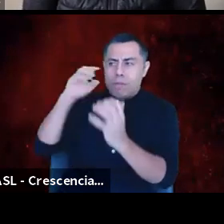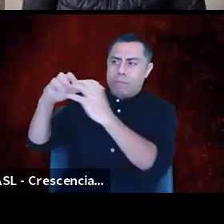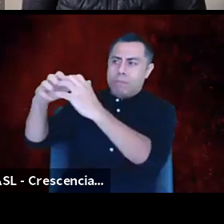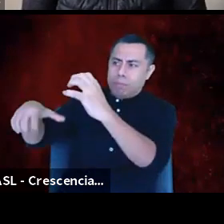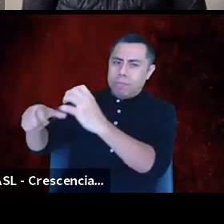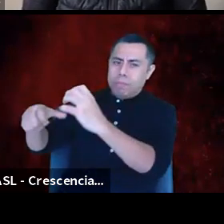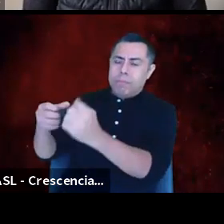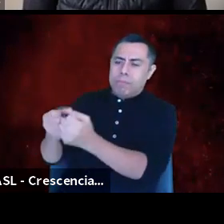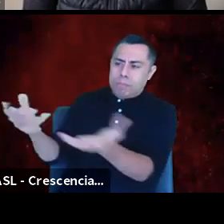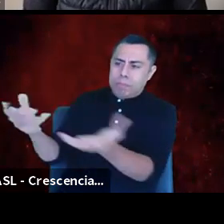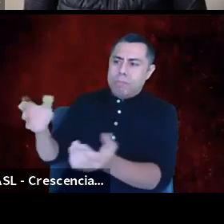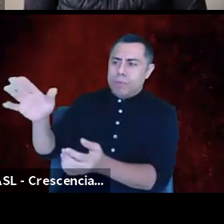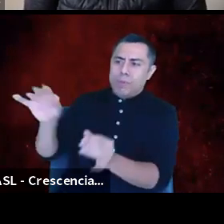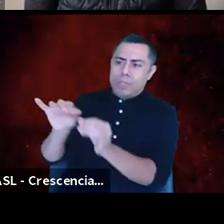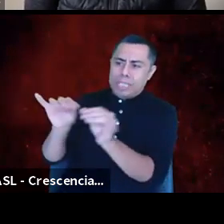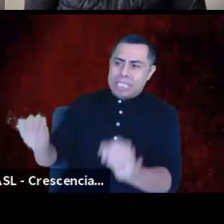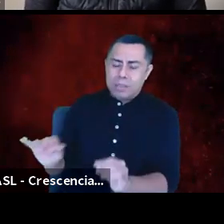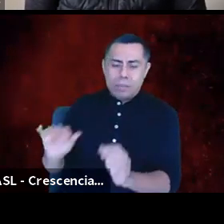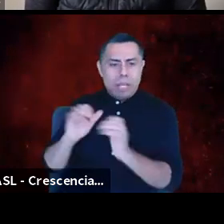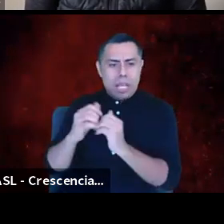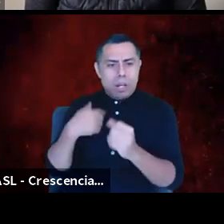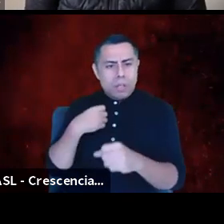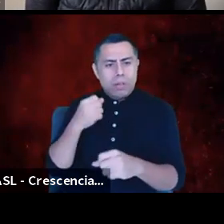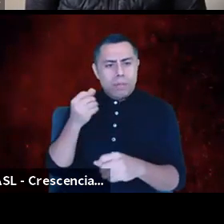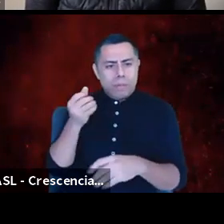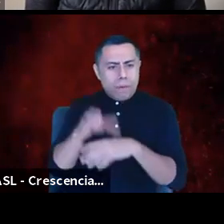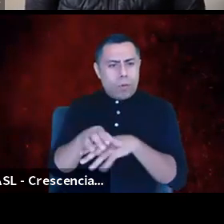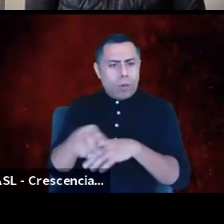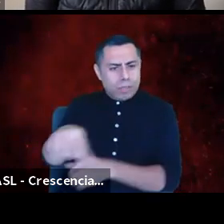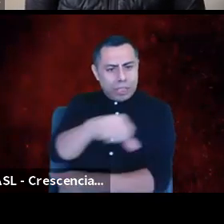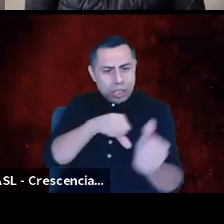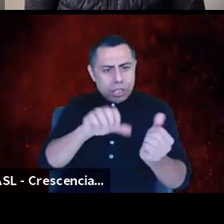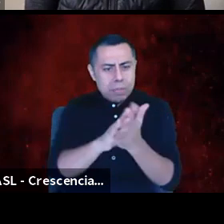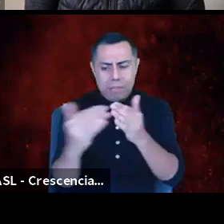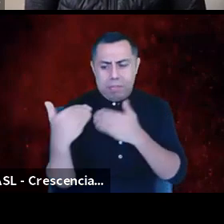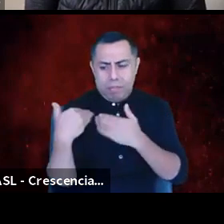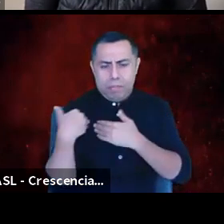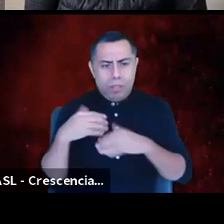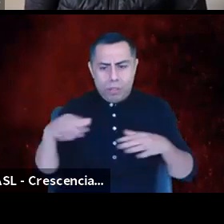How do we hold each other accountable to doing the work that it takes to dismantle the system?